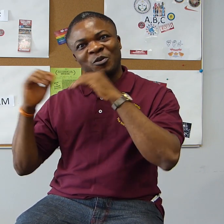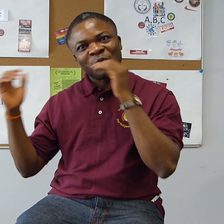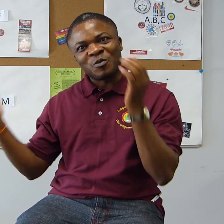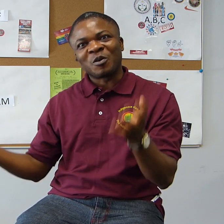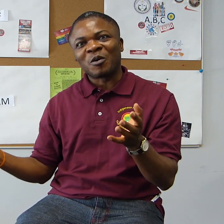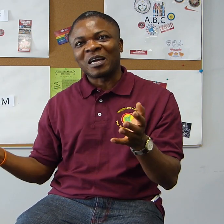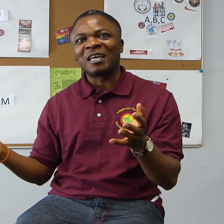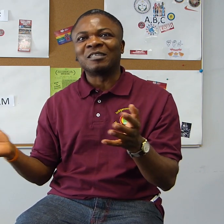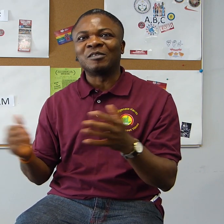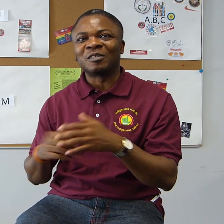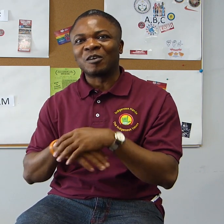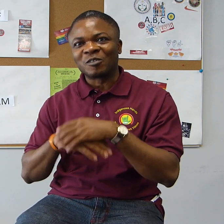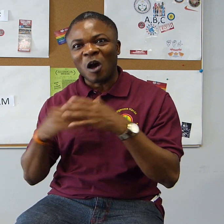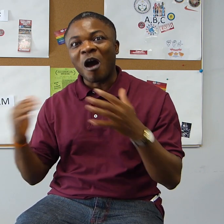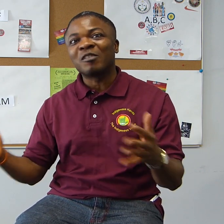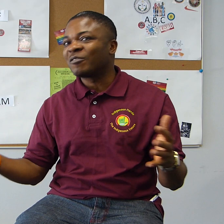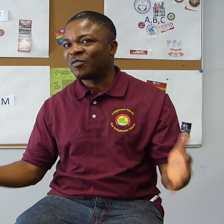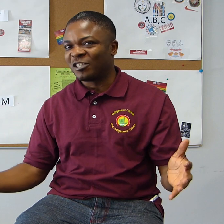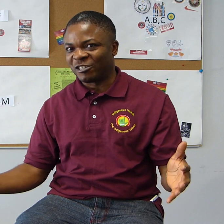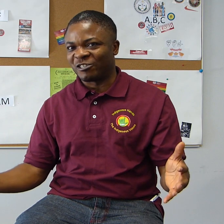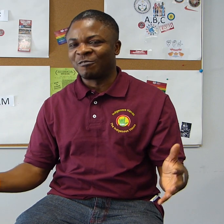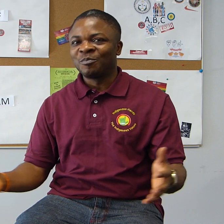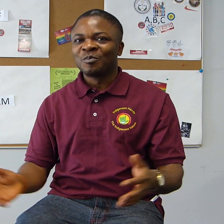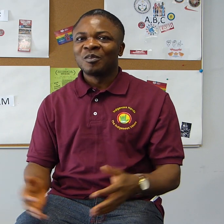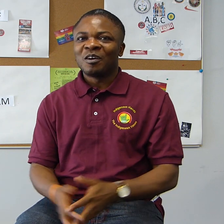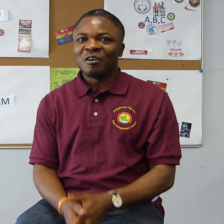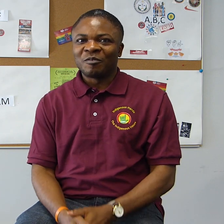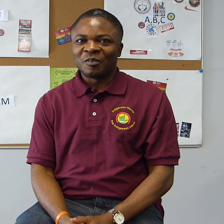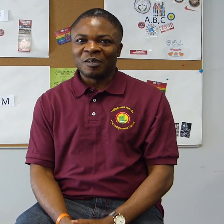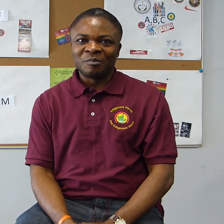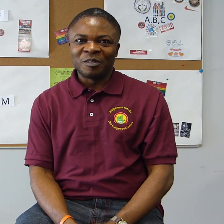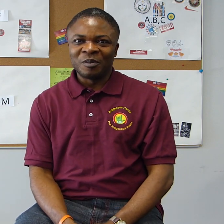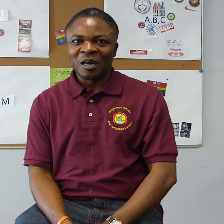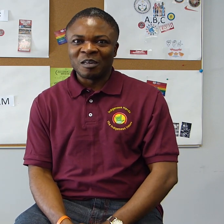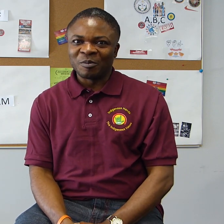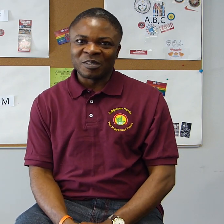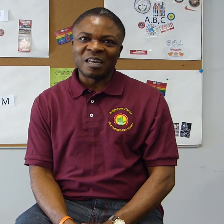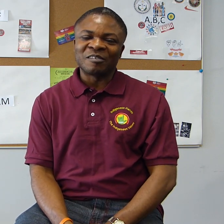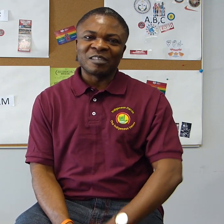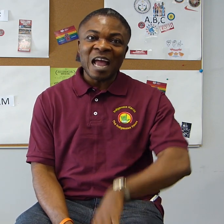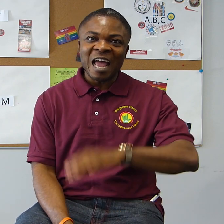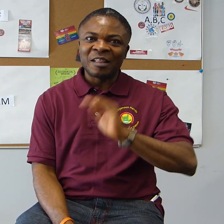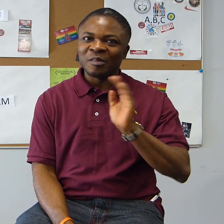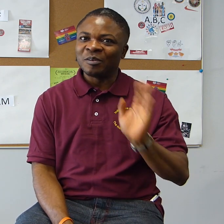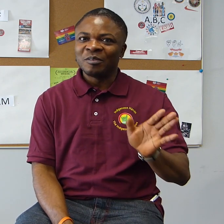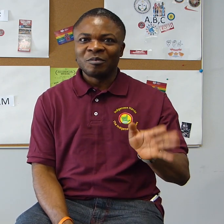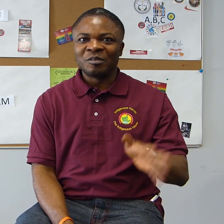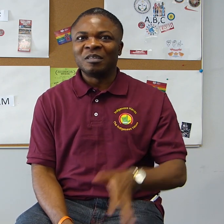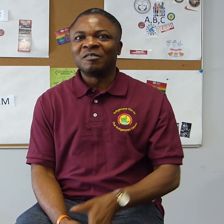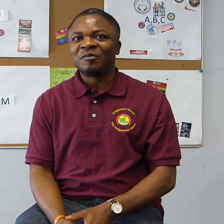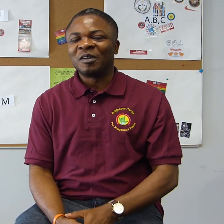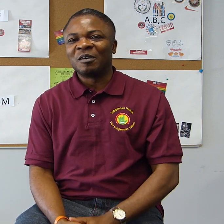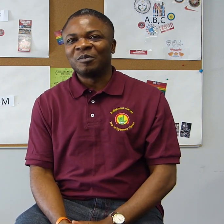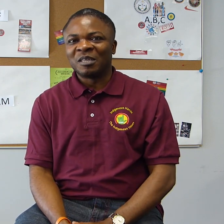Language and this is going to be an intro video of Adamorobe Signed Language and Deaf